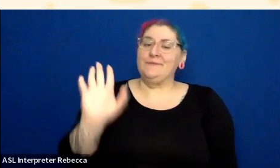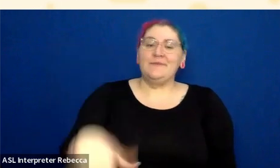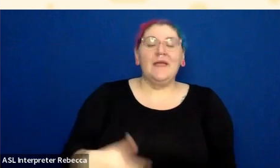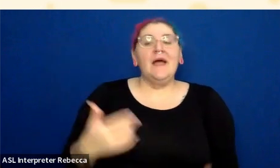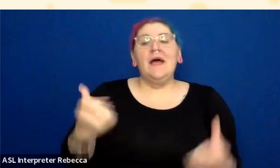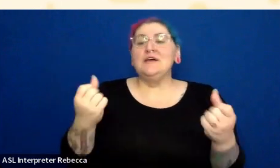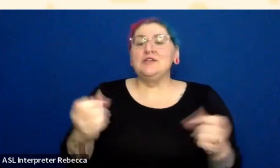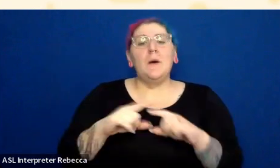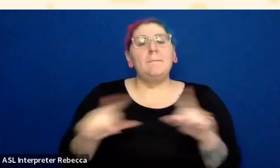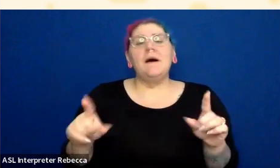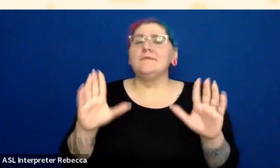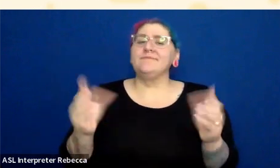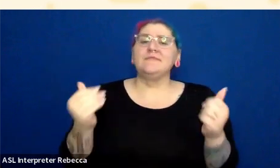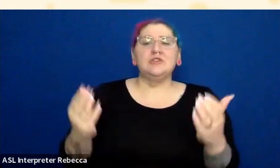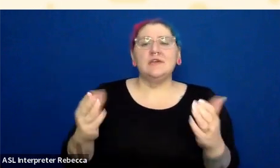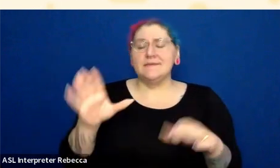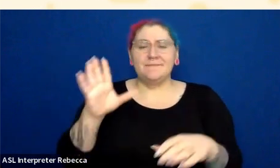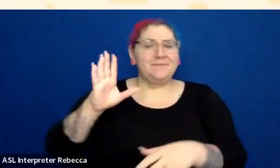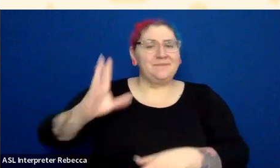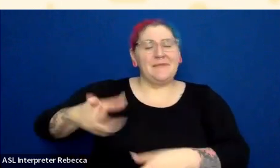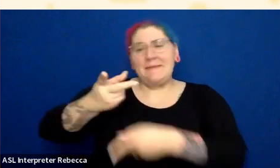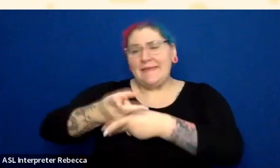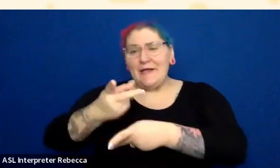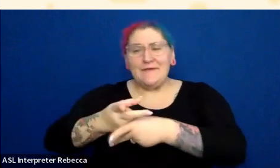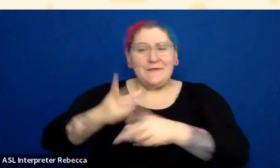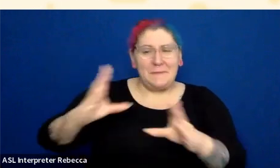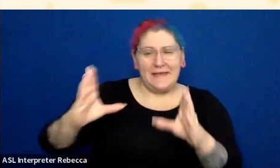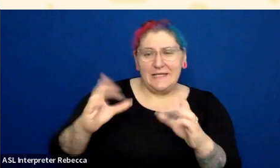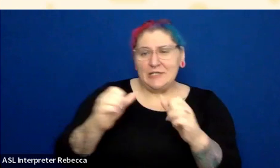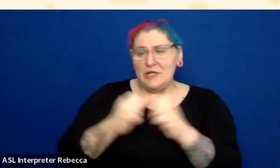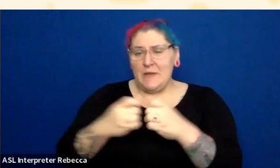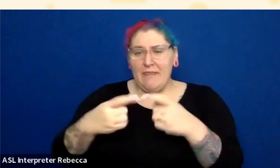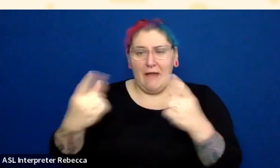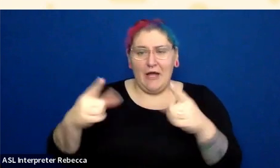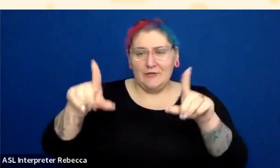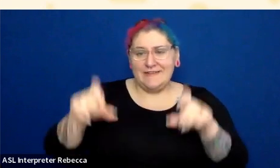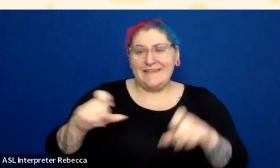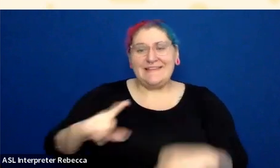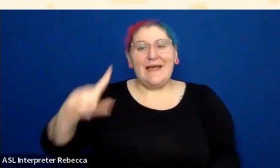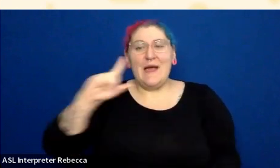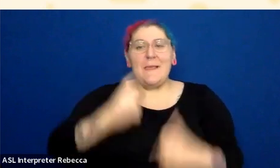So just be mindful with your contrast testing. I think the big key is interact with that thing.